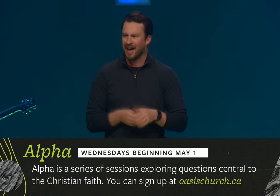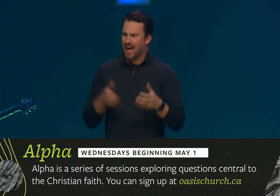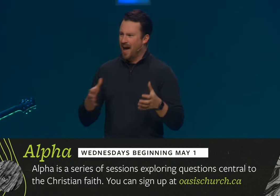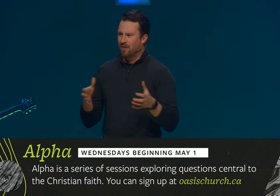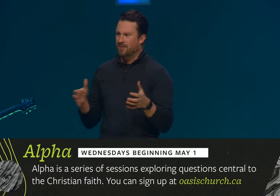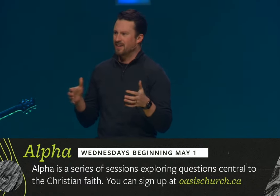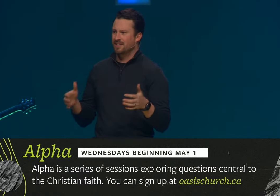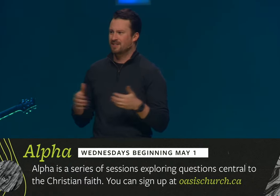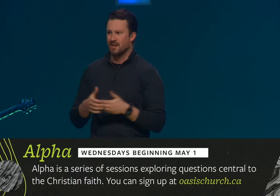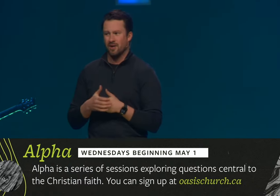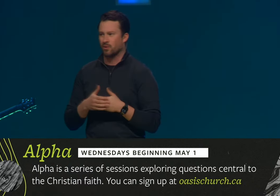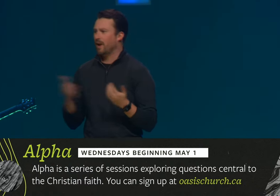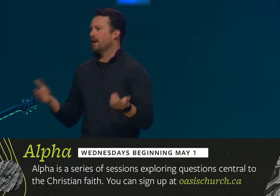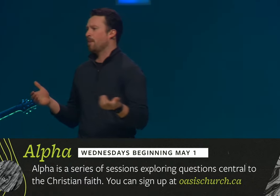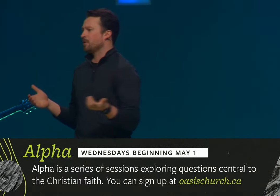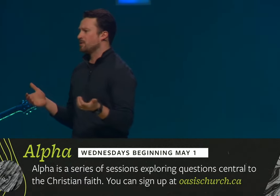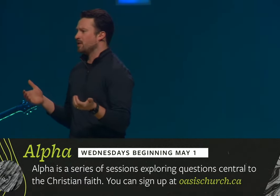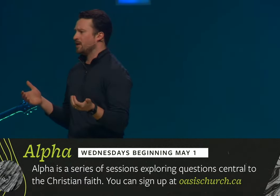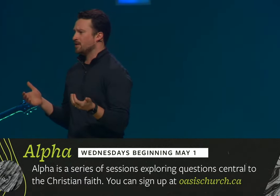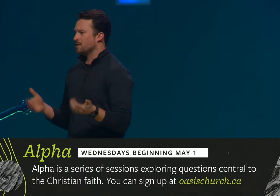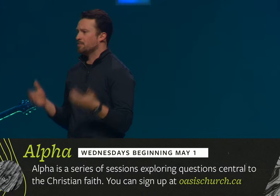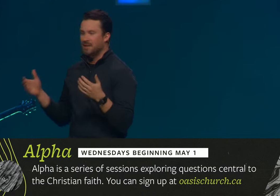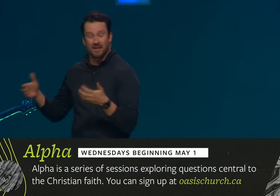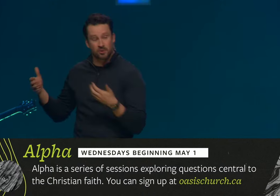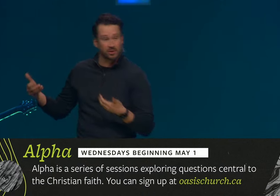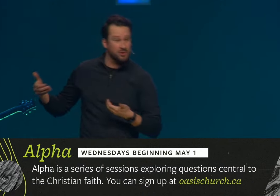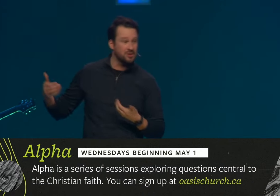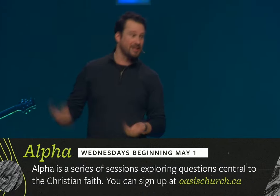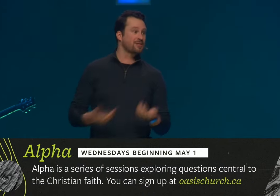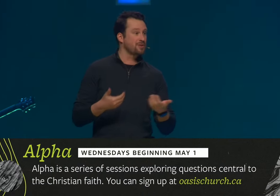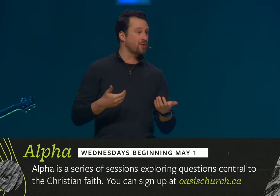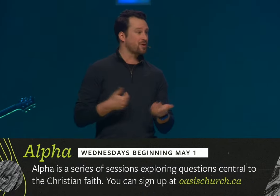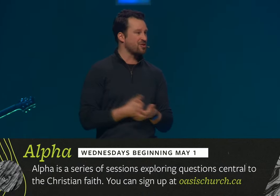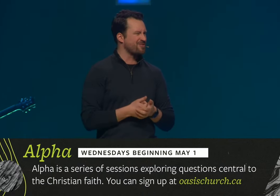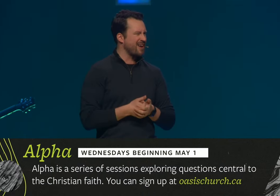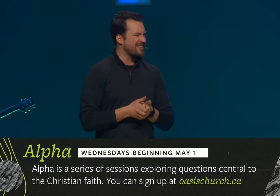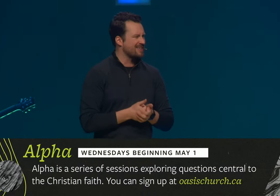And Alpha is a great opportunity to be introduced into the Christian faith